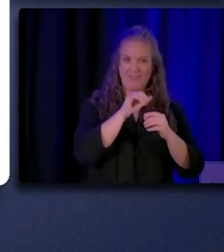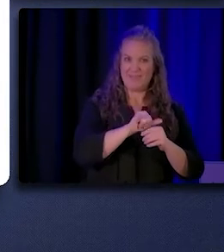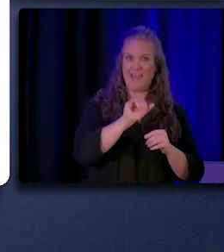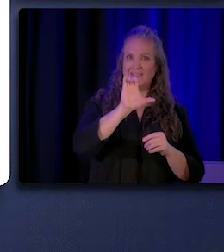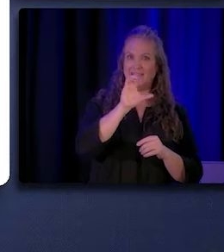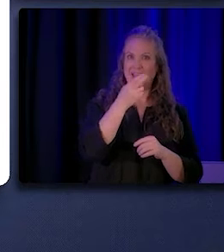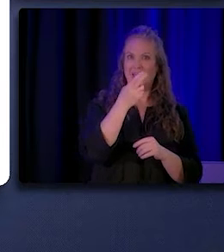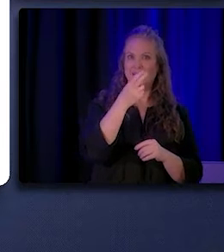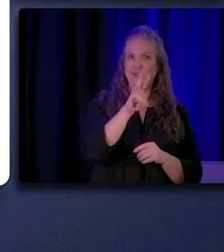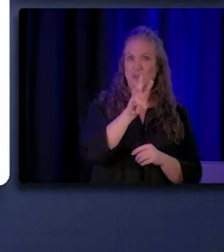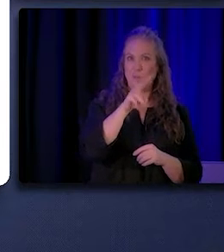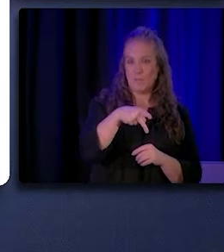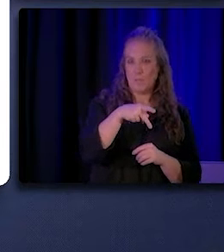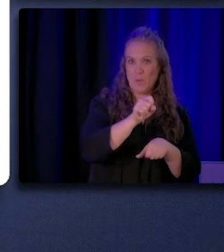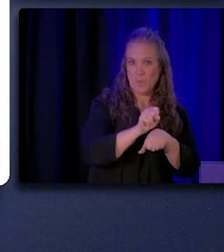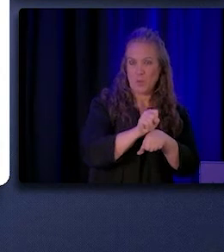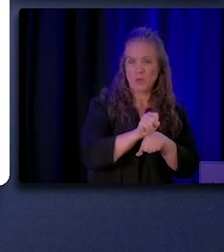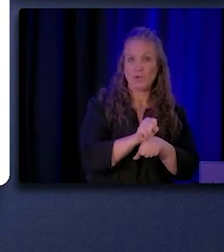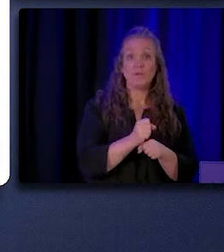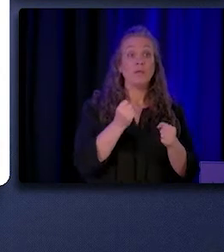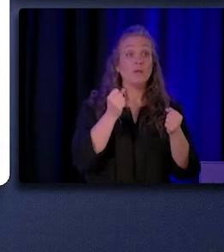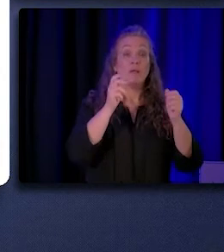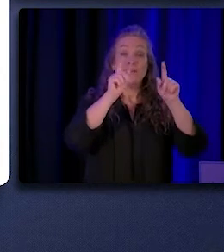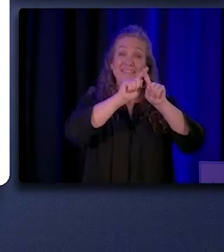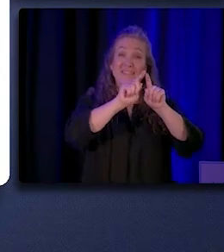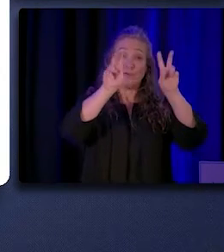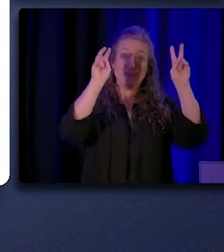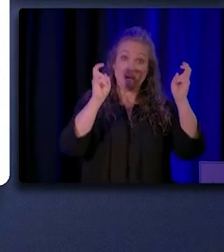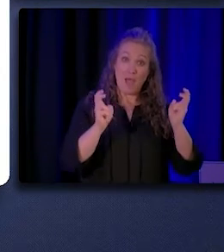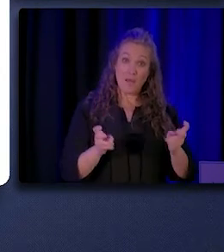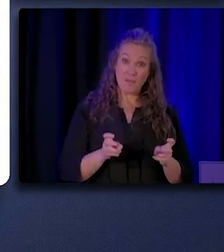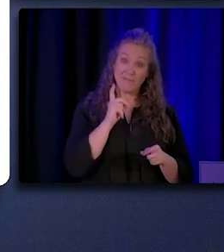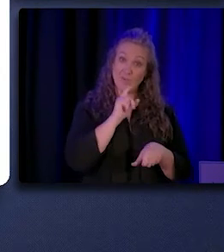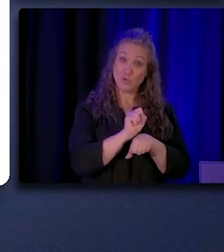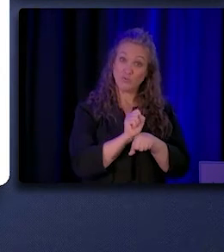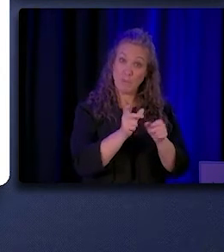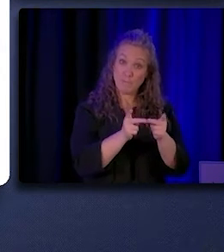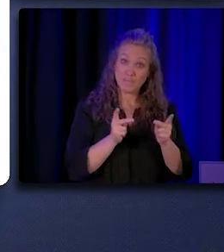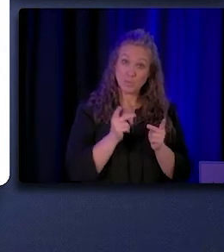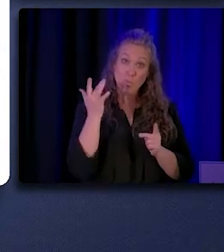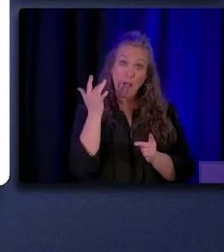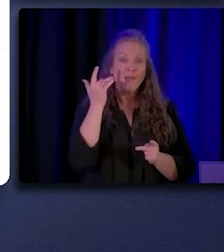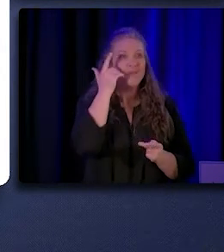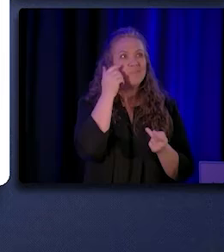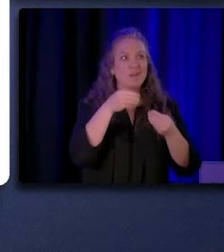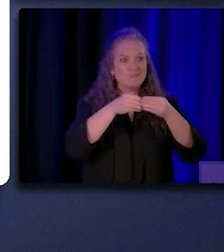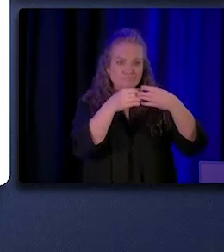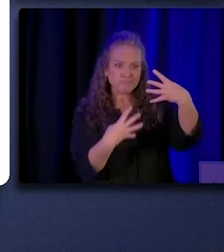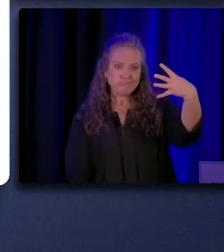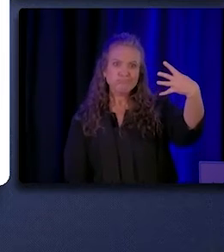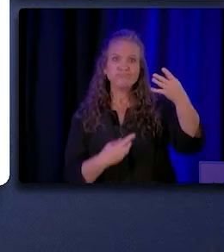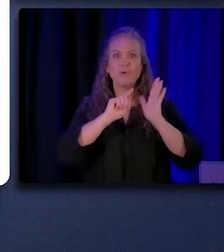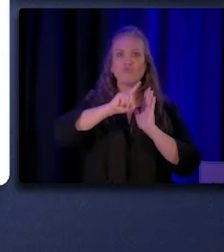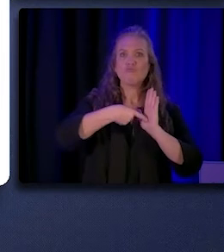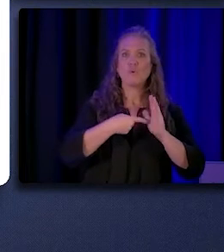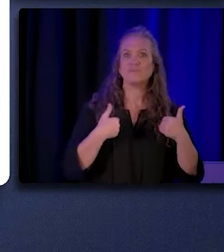Part of the reasons why there are many different job titles is because there are so many different roles that CHW/Ps can have.